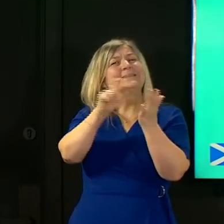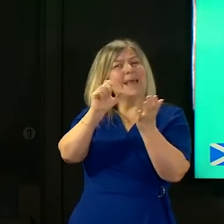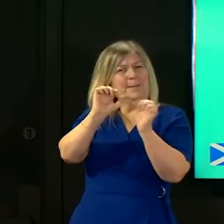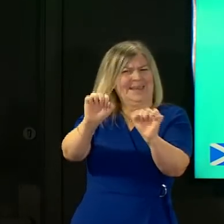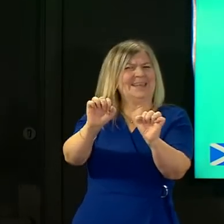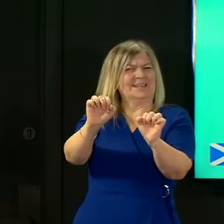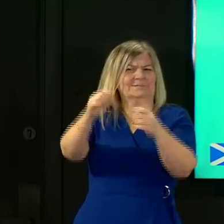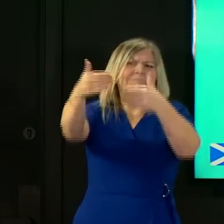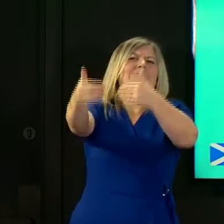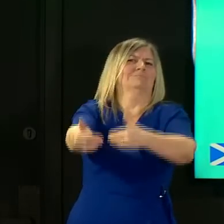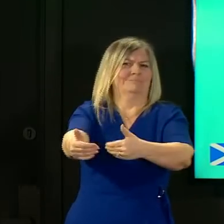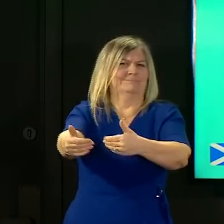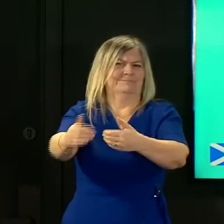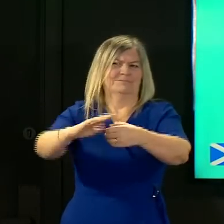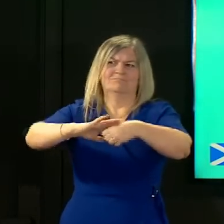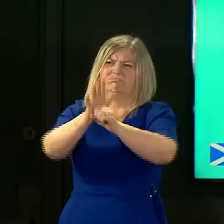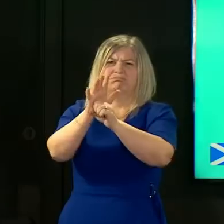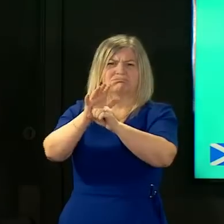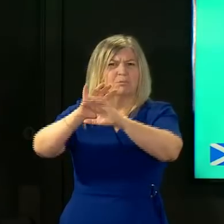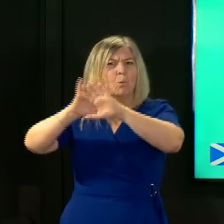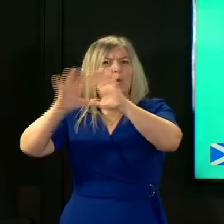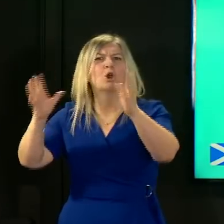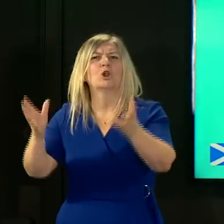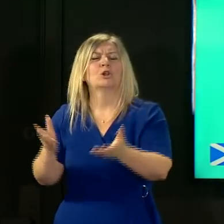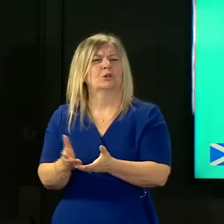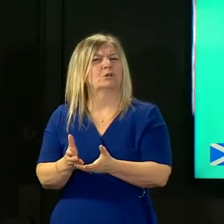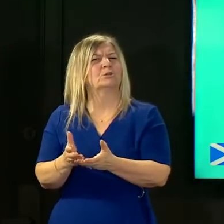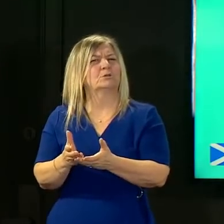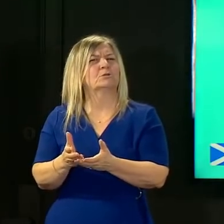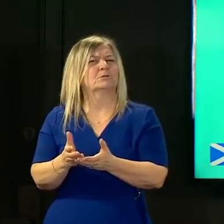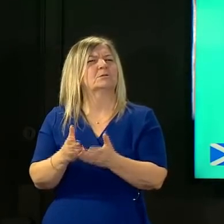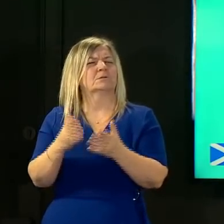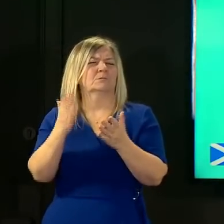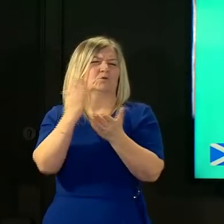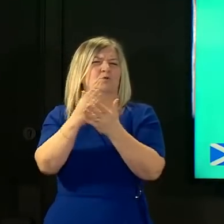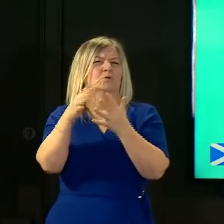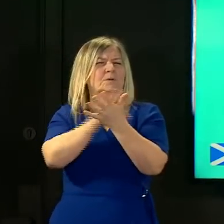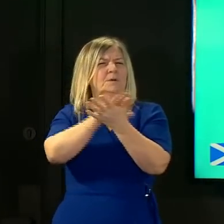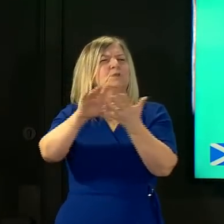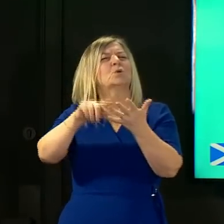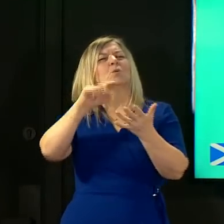us in scotland from taking our own steps to make sure that we walk through the stages towards that